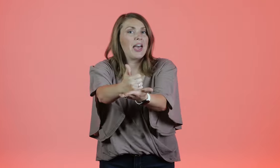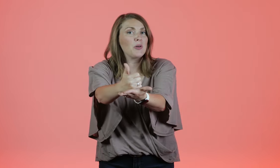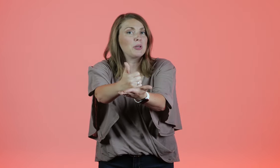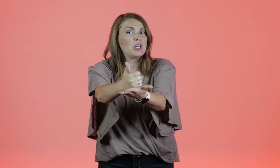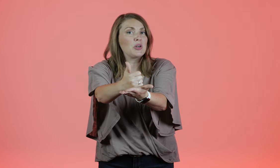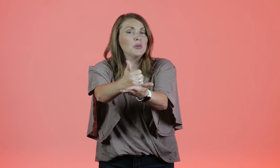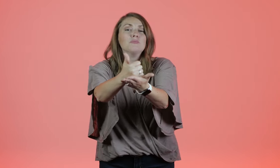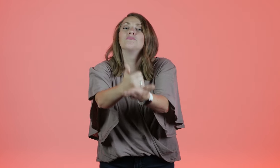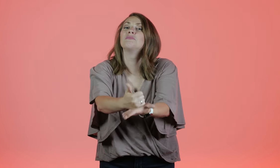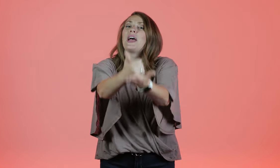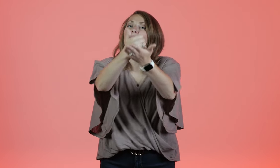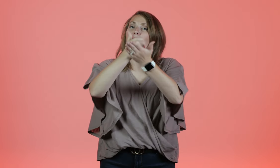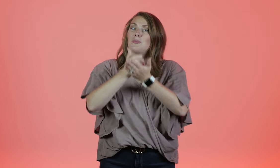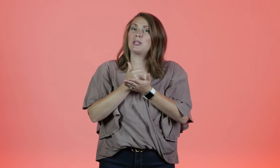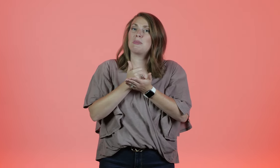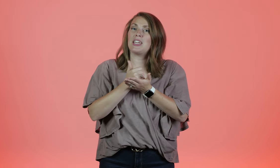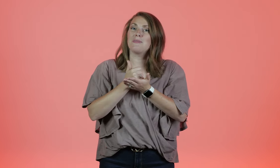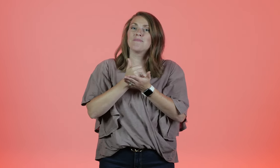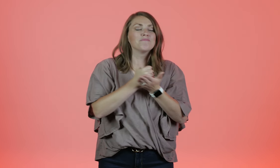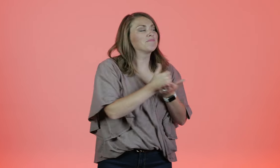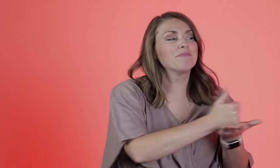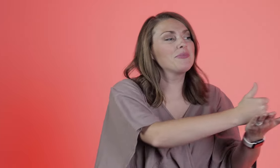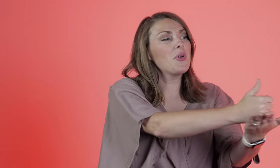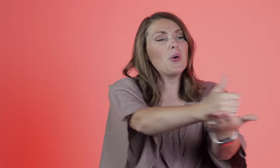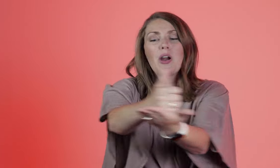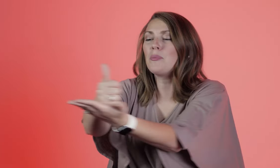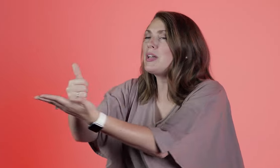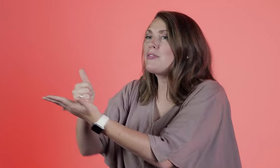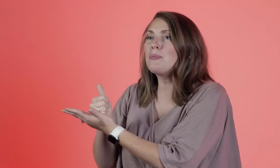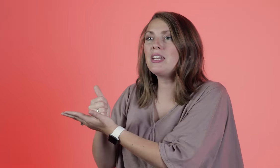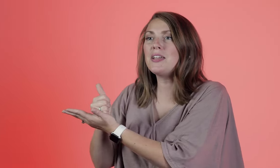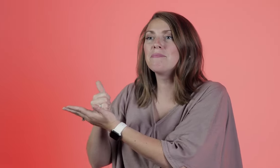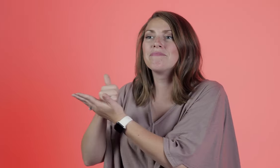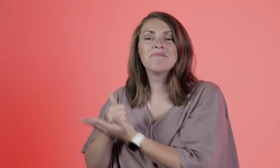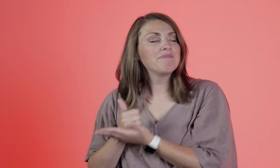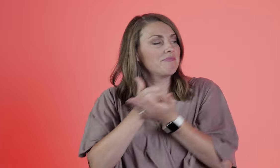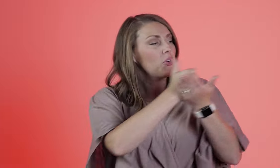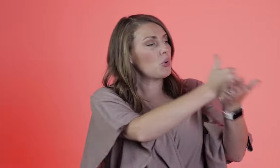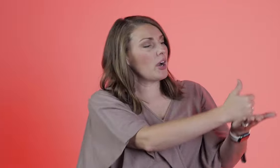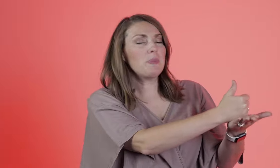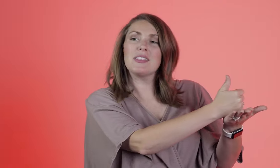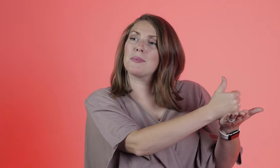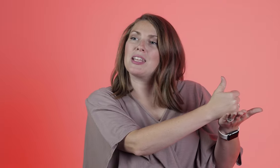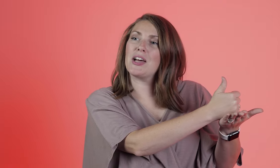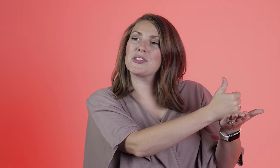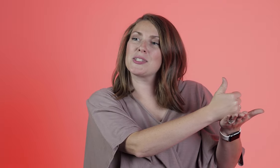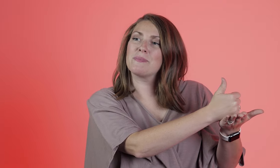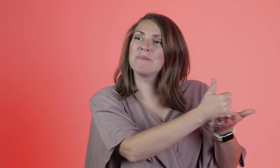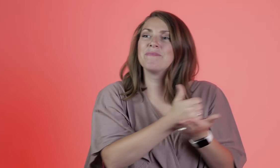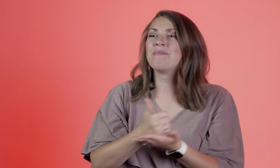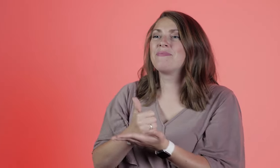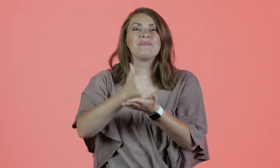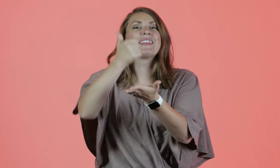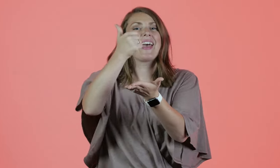Helping you, helping me, or helping everybody or helping somebody else